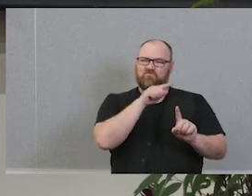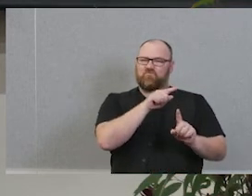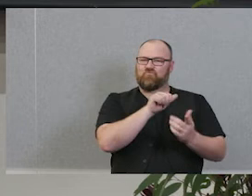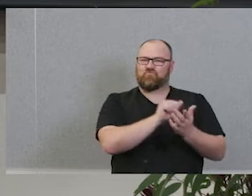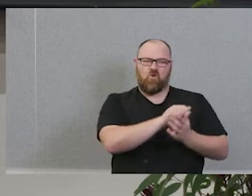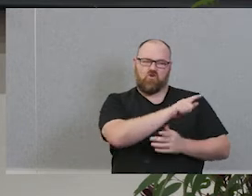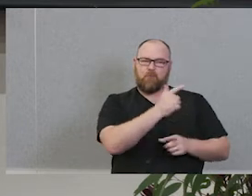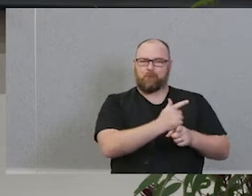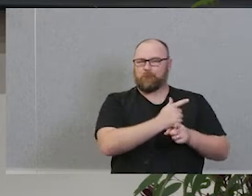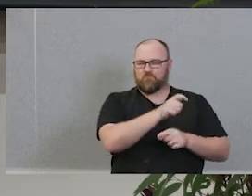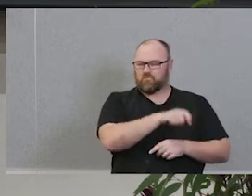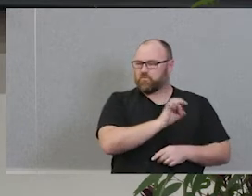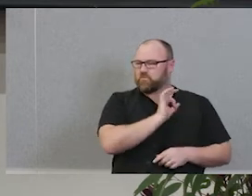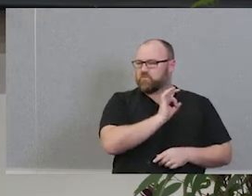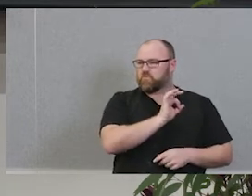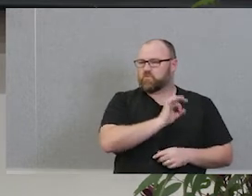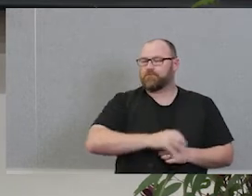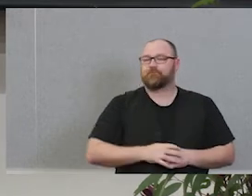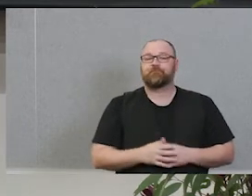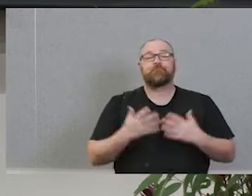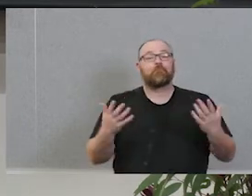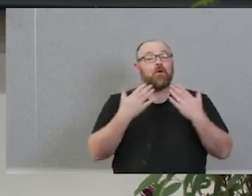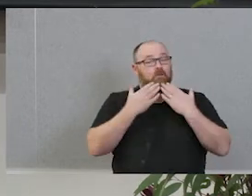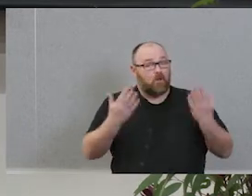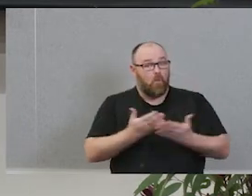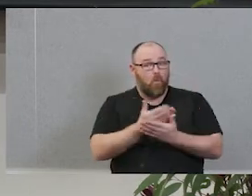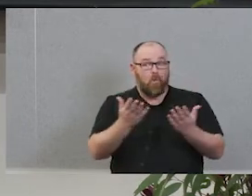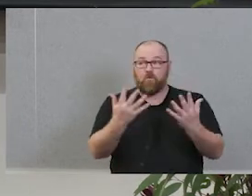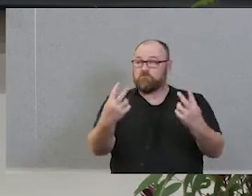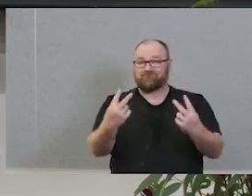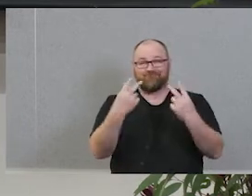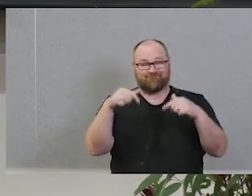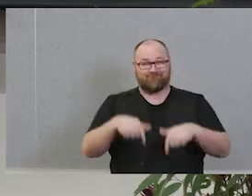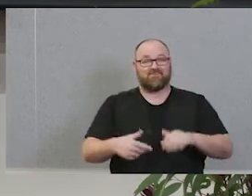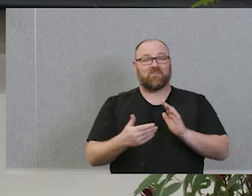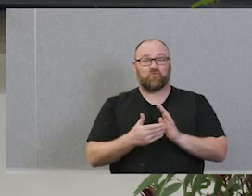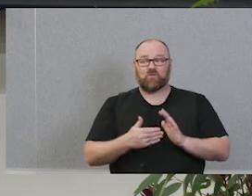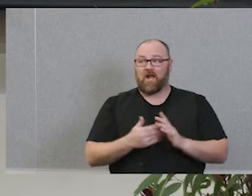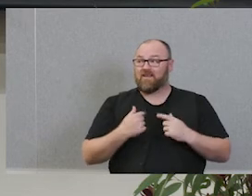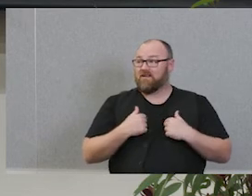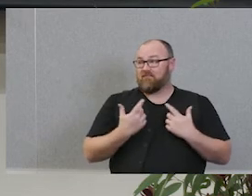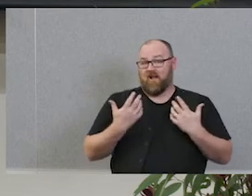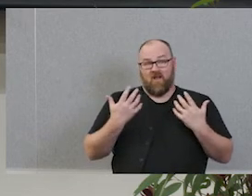you so much for joining us today. There's been a lot we can do a lot. We have